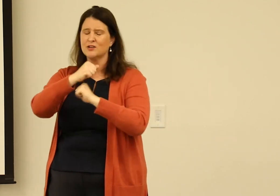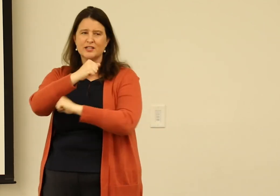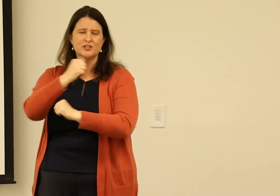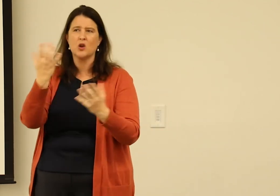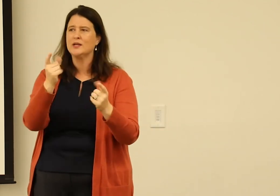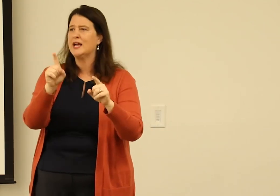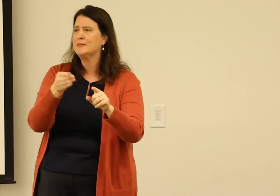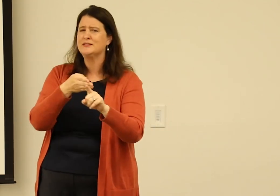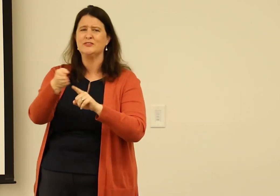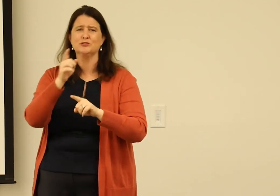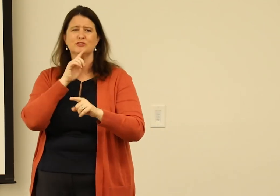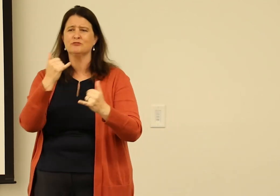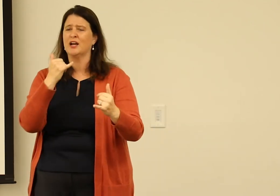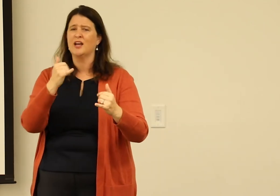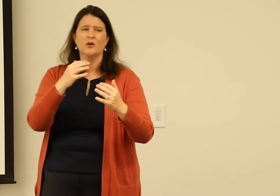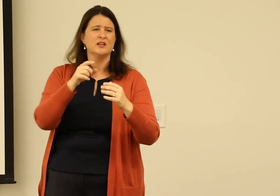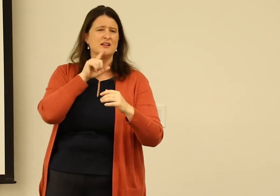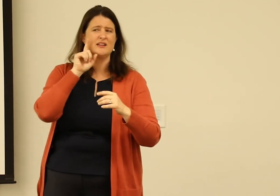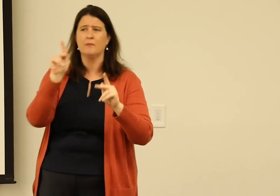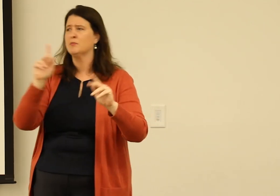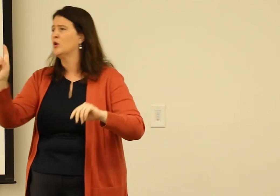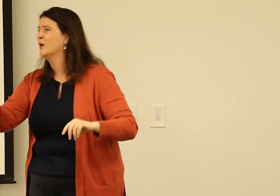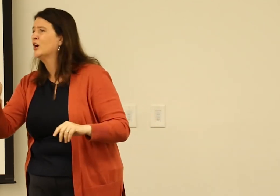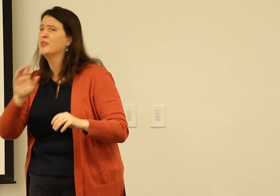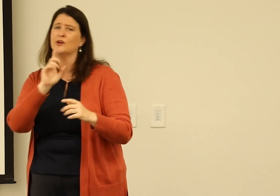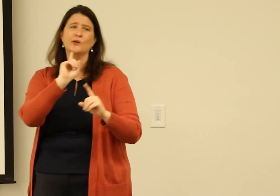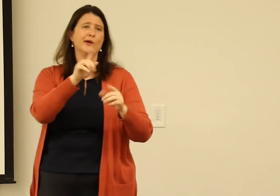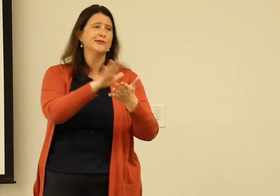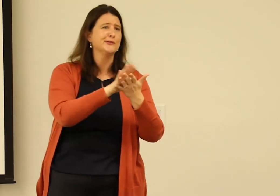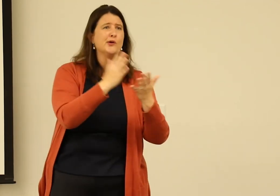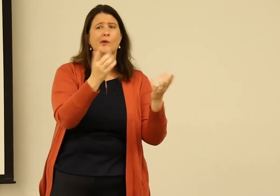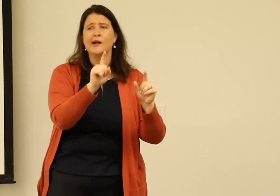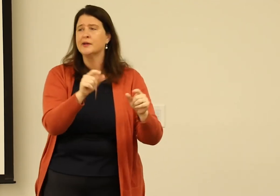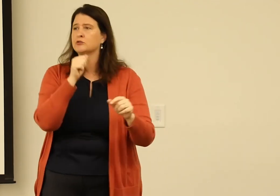to understand that there's a foundation of what's happening. Where a deaf individual is going to school,